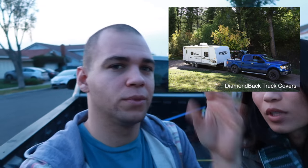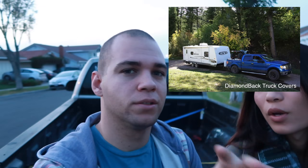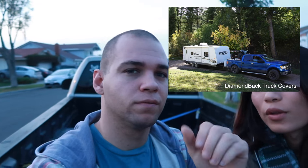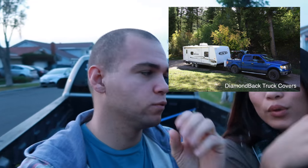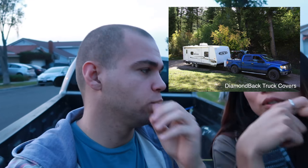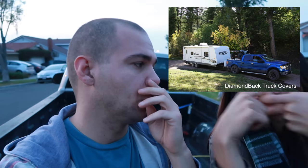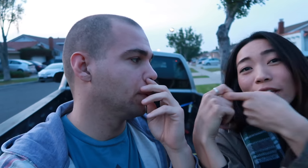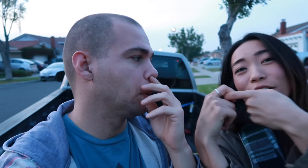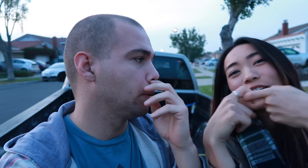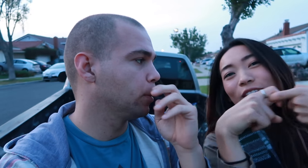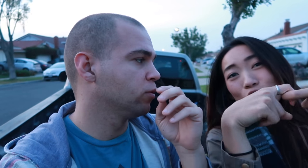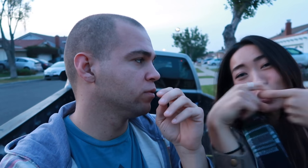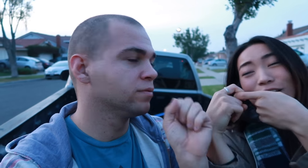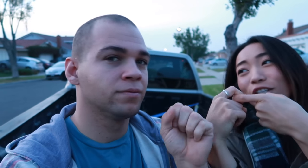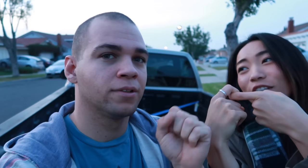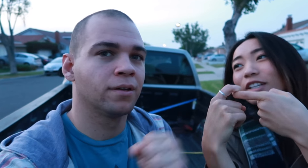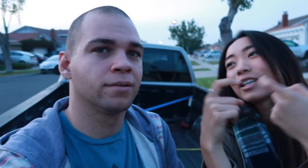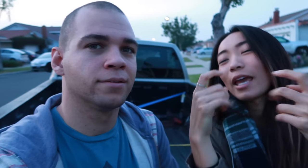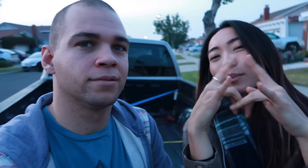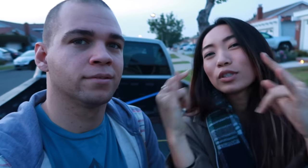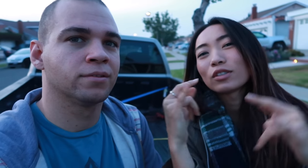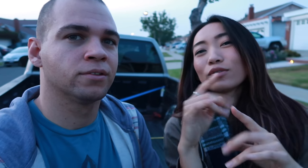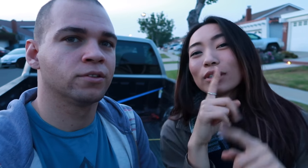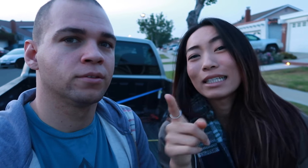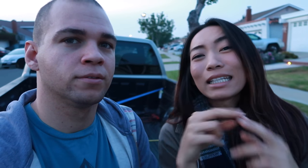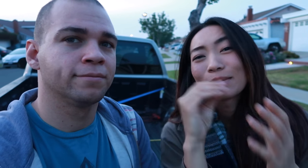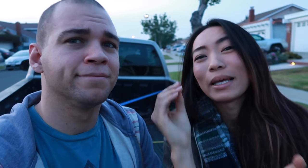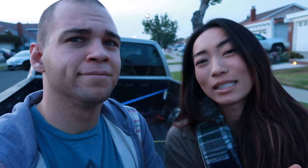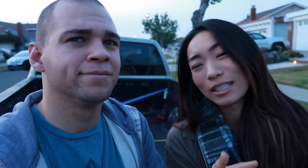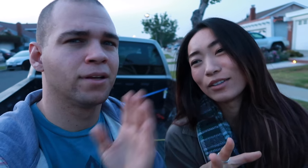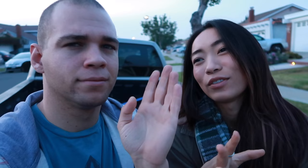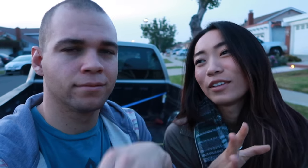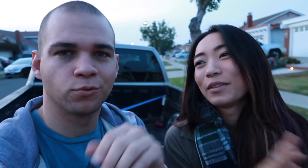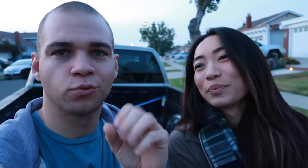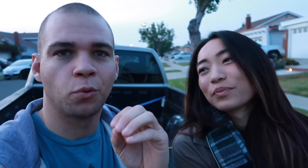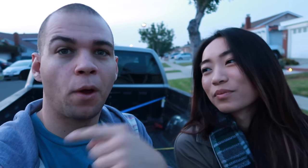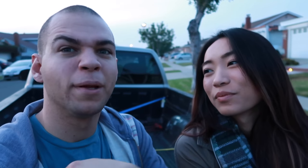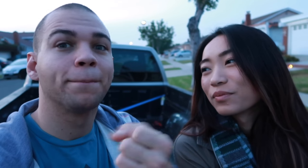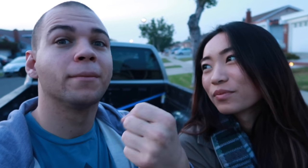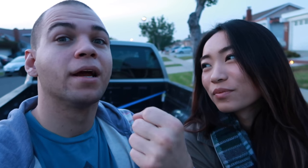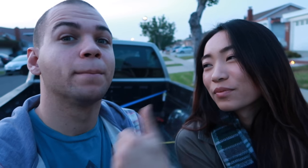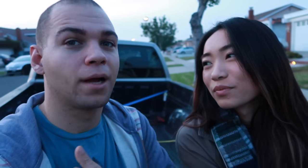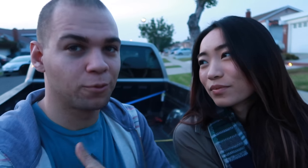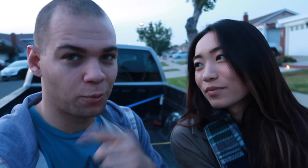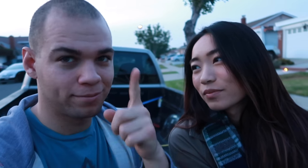oh, the trailer. The trailer campers are really expensive so I'm gonna make my own